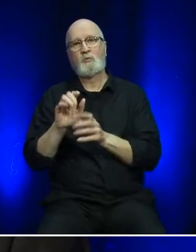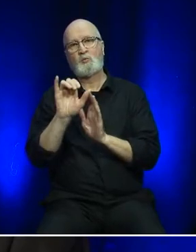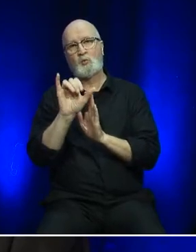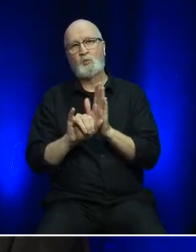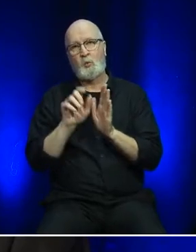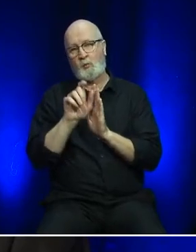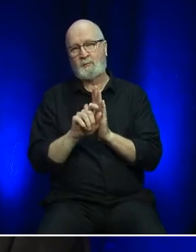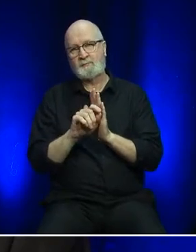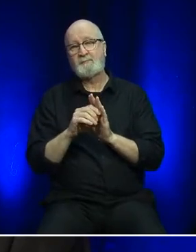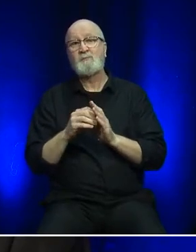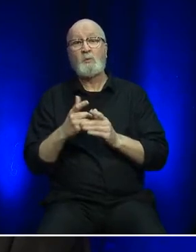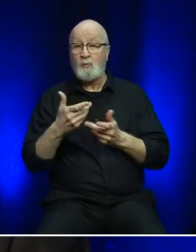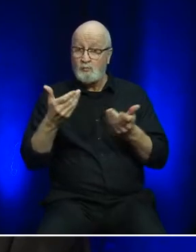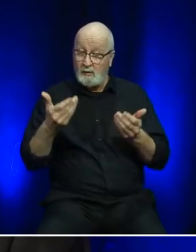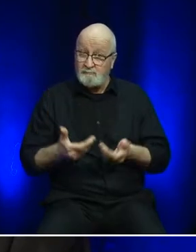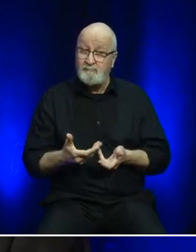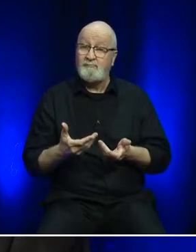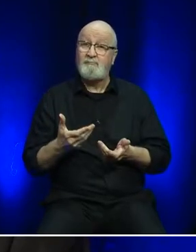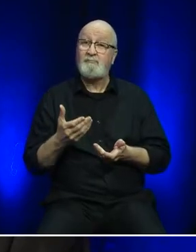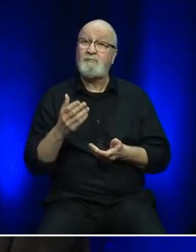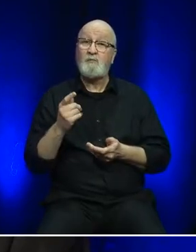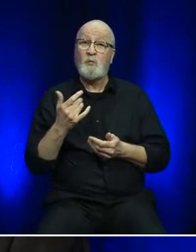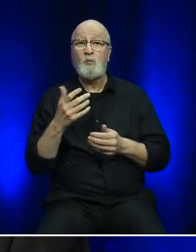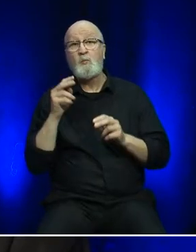and I welcome everyone who has joined us today.